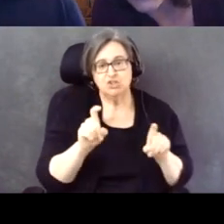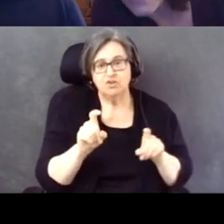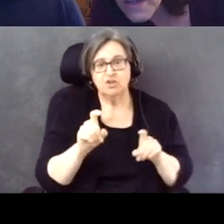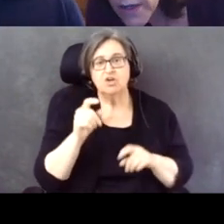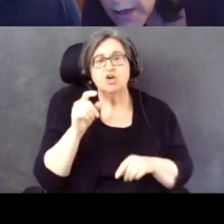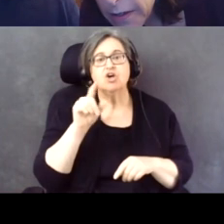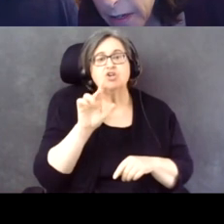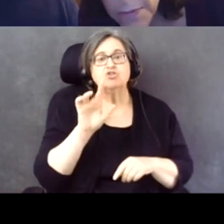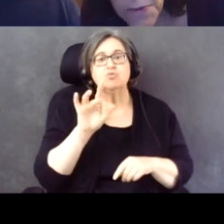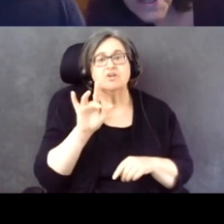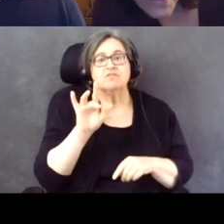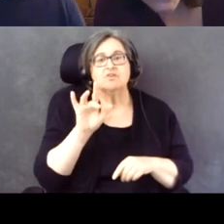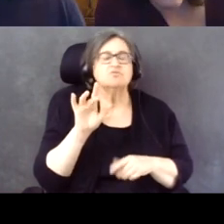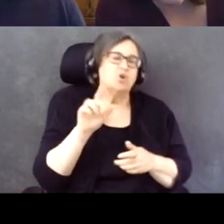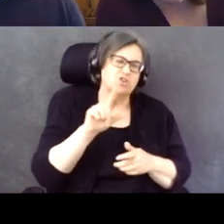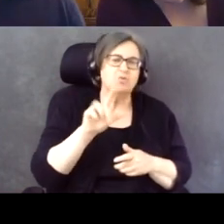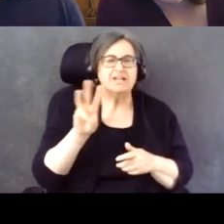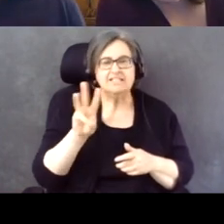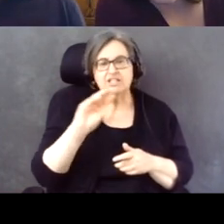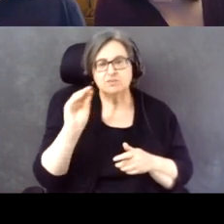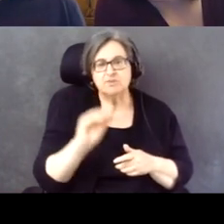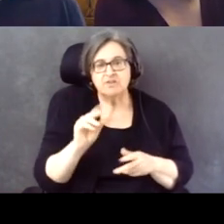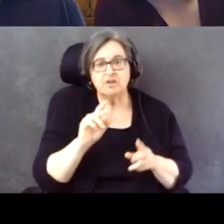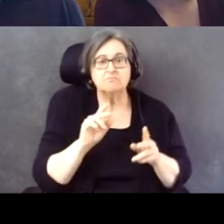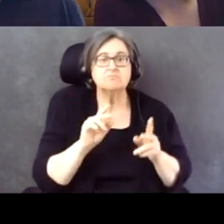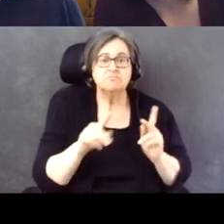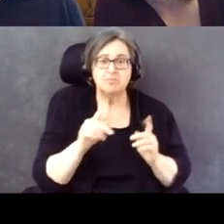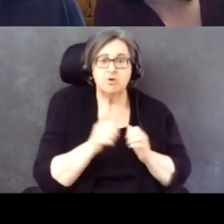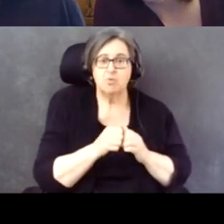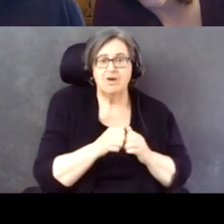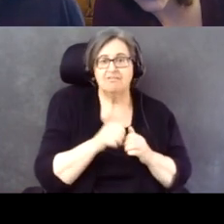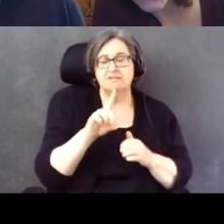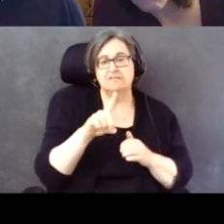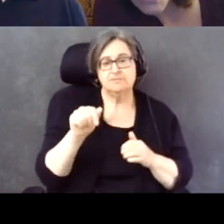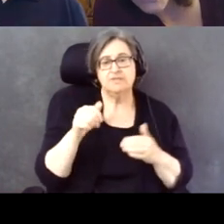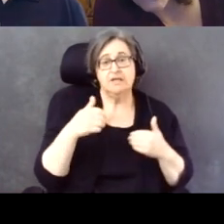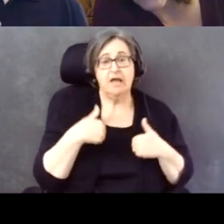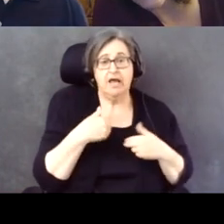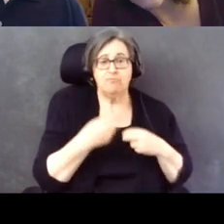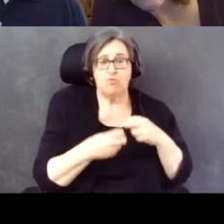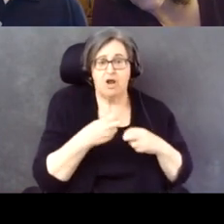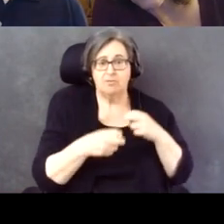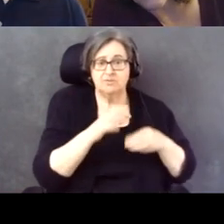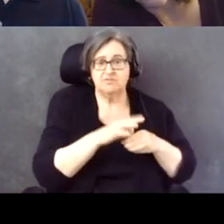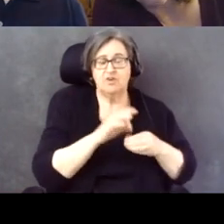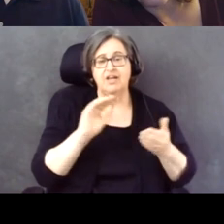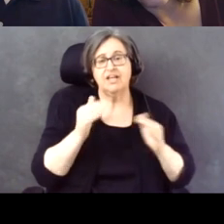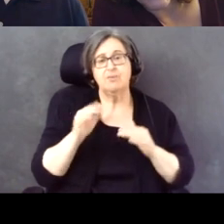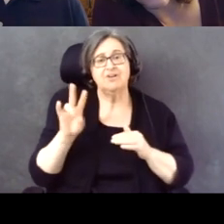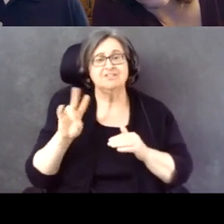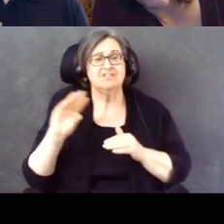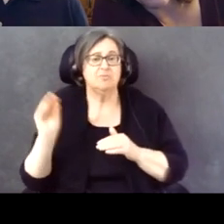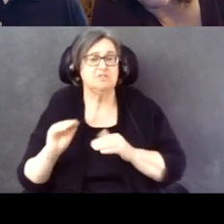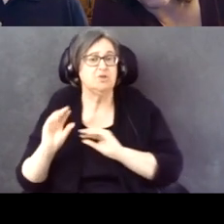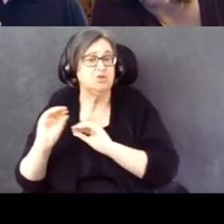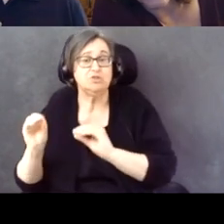of voters with disabilities reported problems in voting compared to 7% of voters without disabilities.